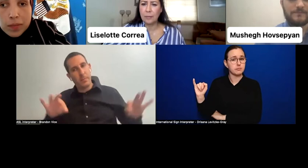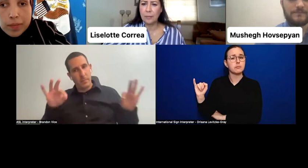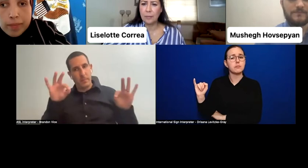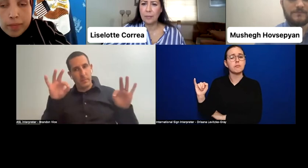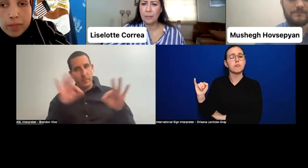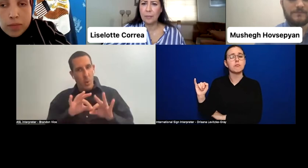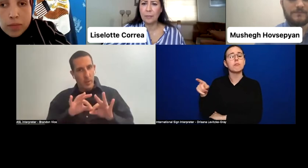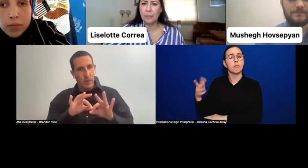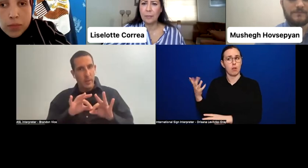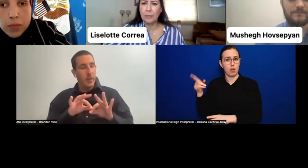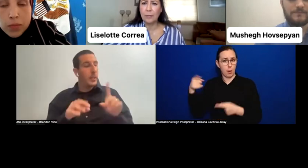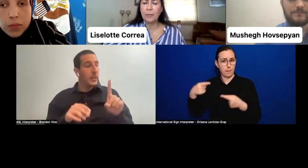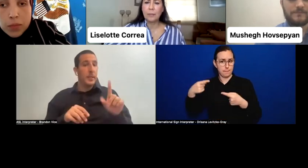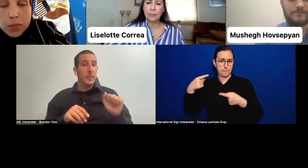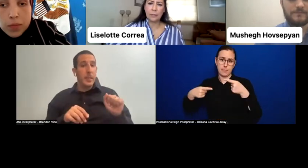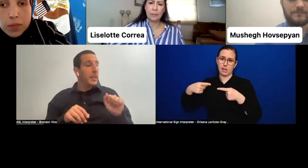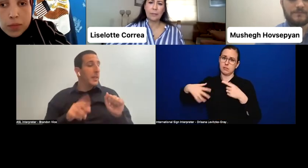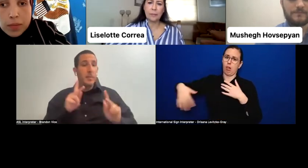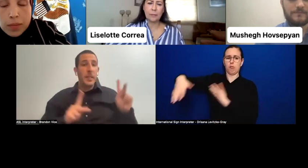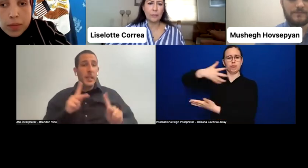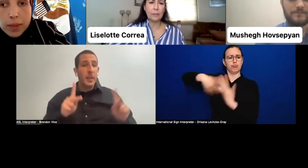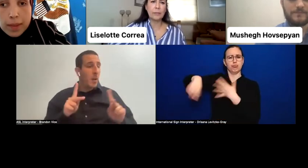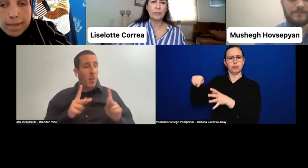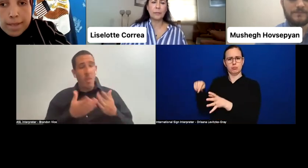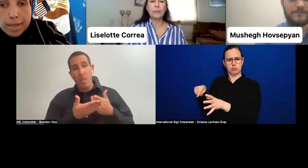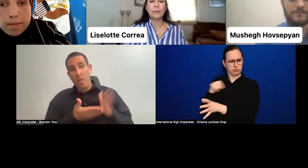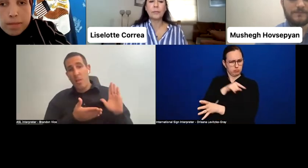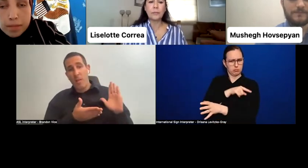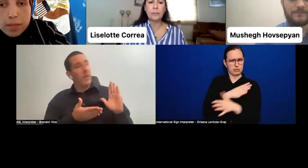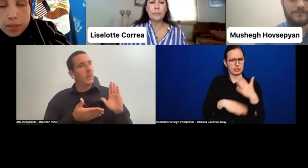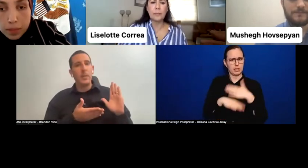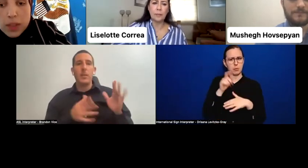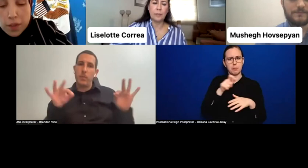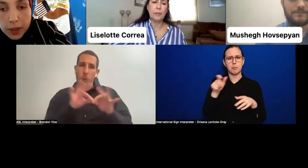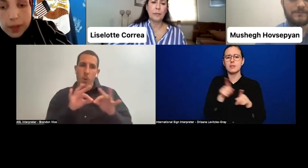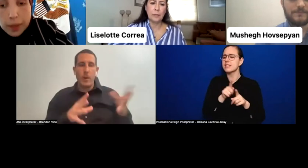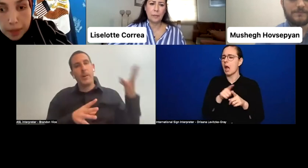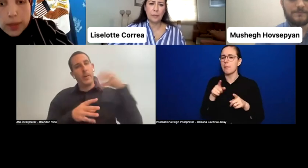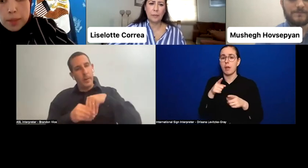but seen as valuable members of the conversation about our society." Definitely. Yeah?